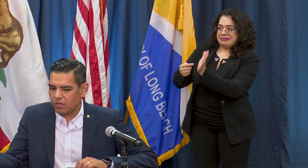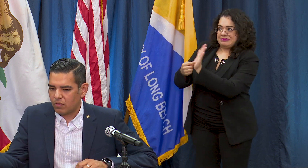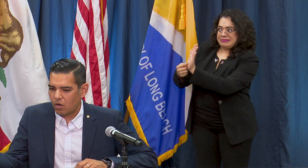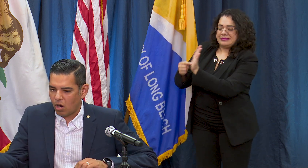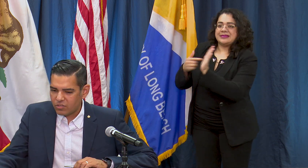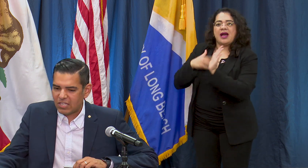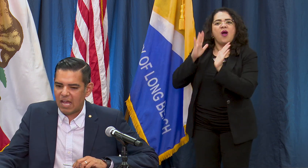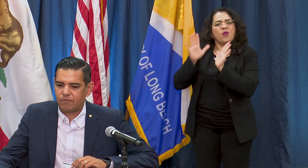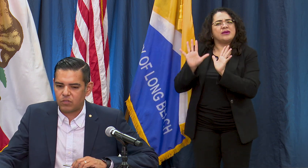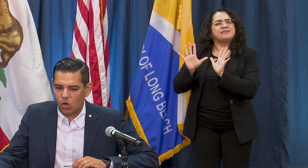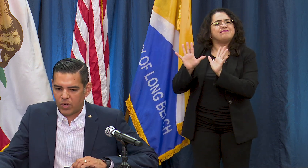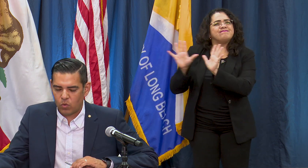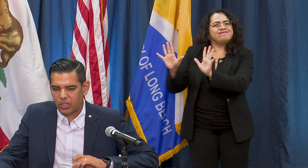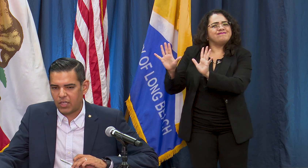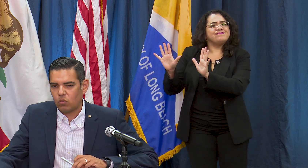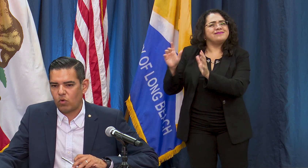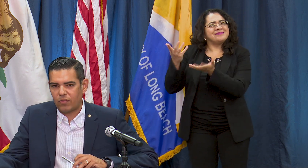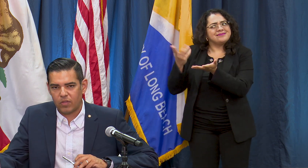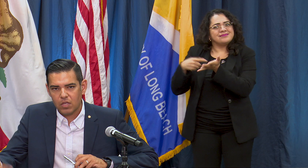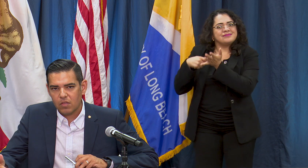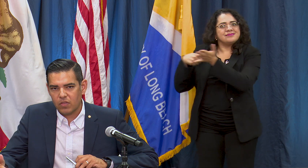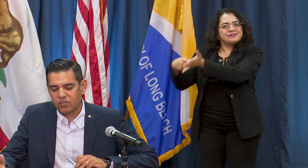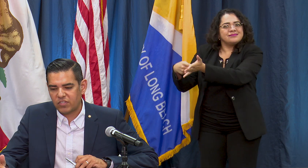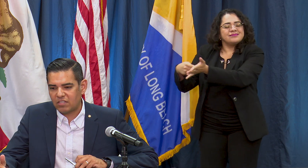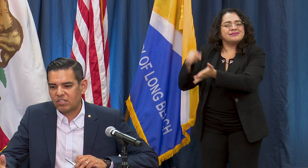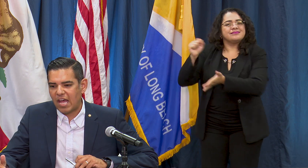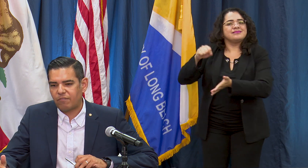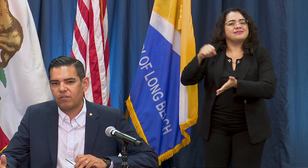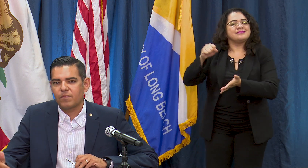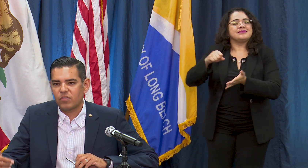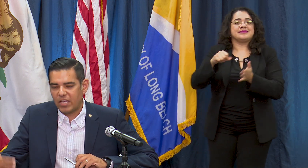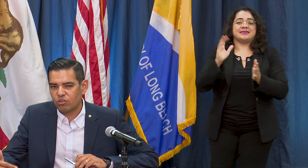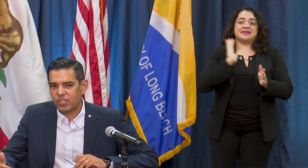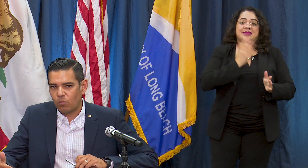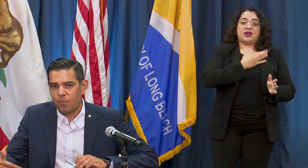Our staff is already working with the state staff. They understand what our